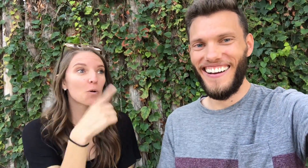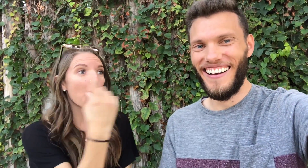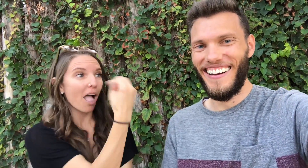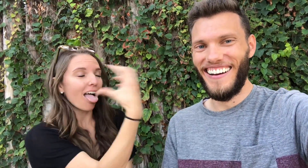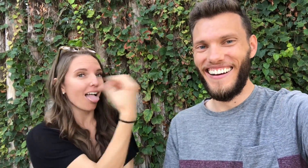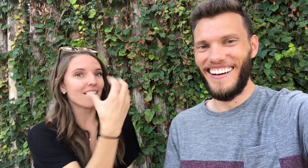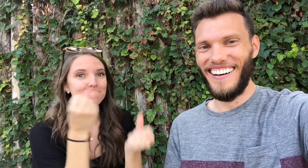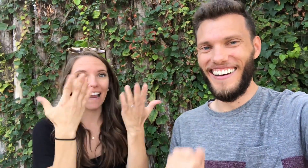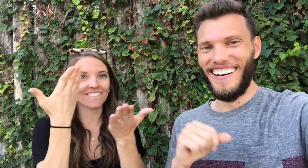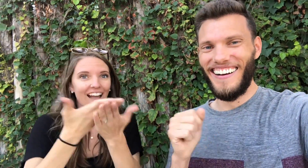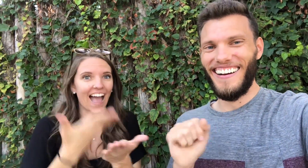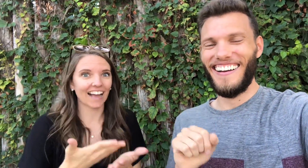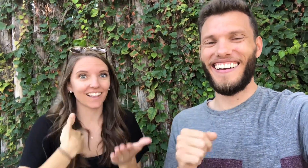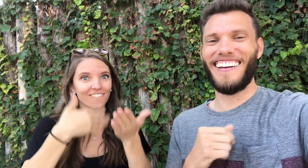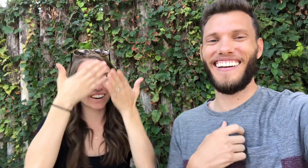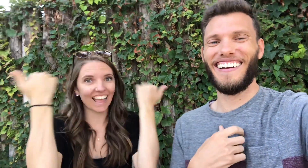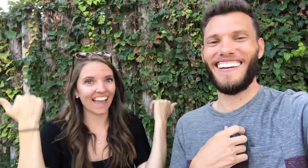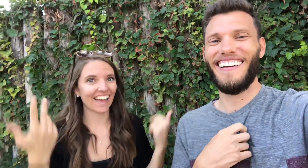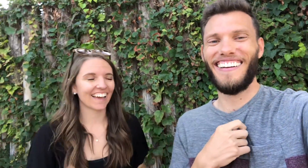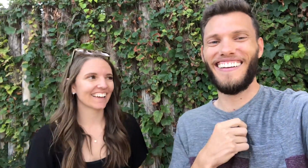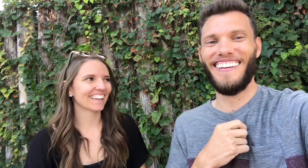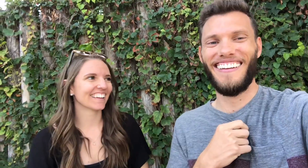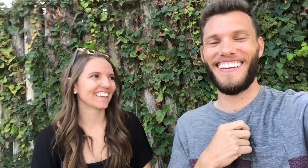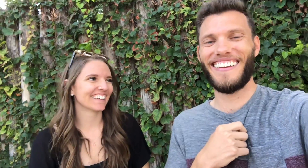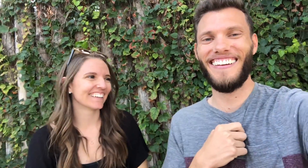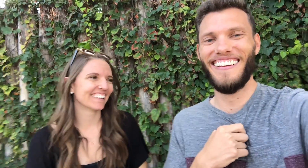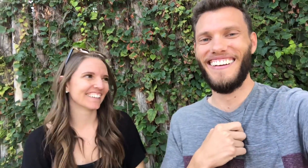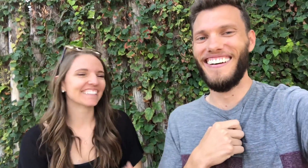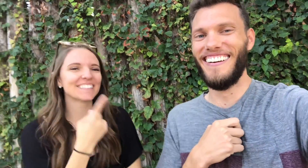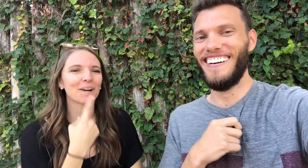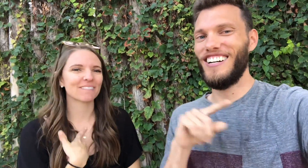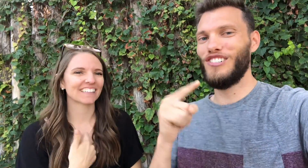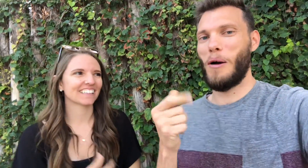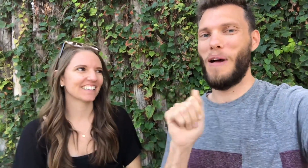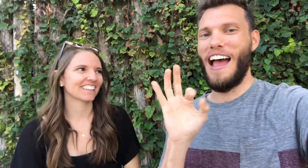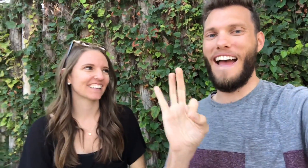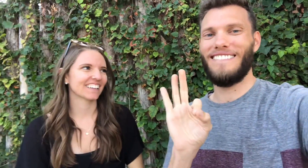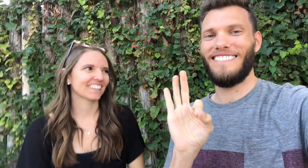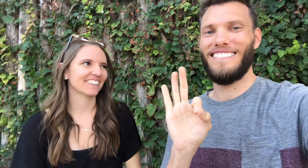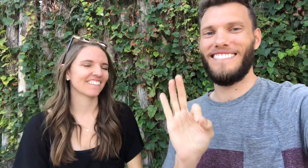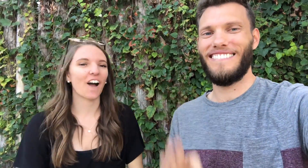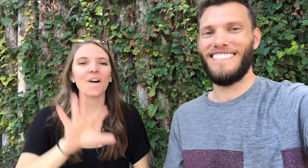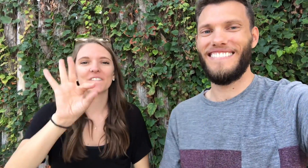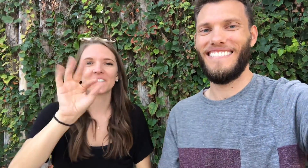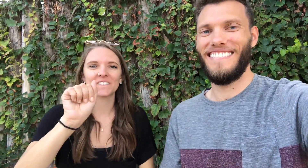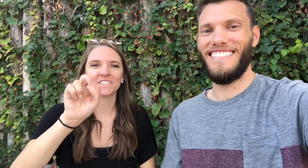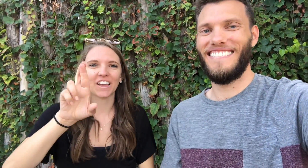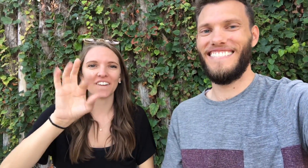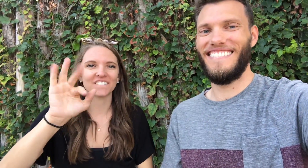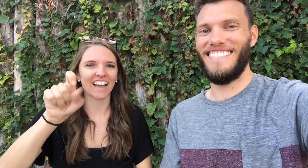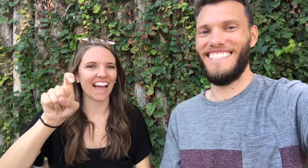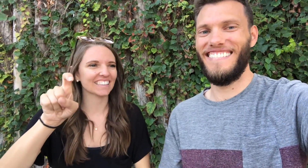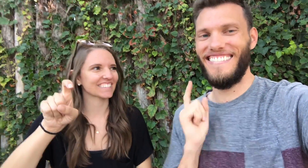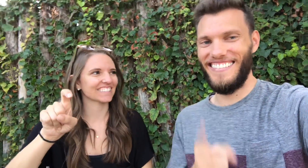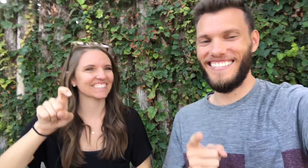You tell me so many facts, I forget some....haha Okay tell me. It starts with an F. Oh Fairfax.